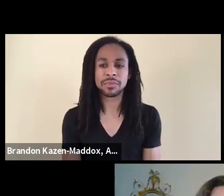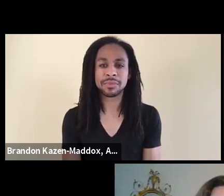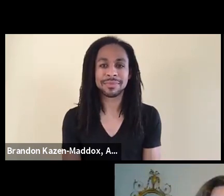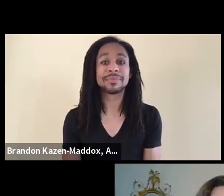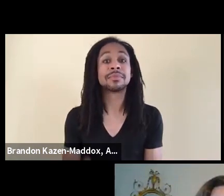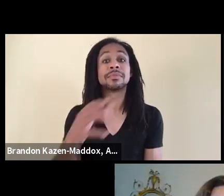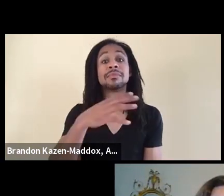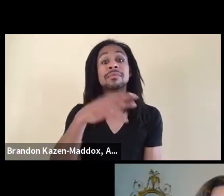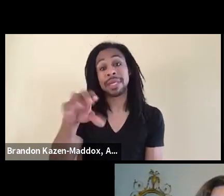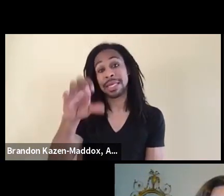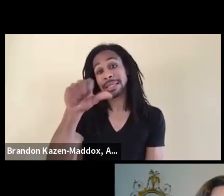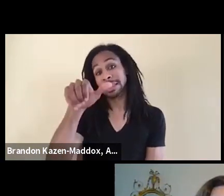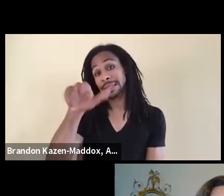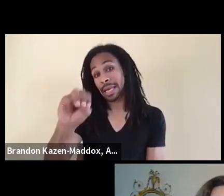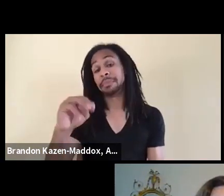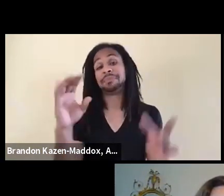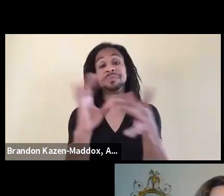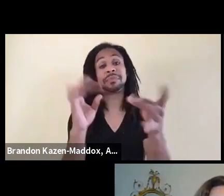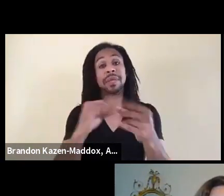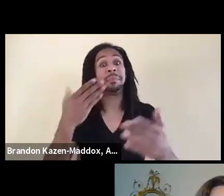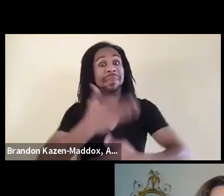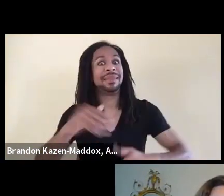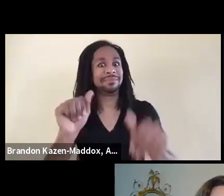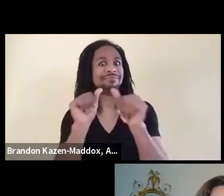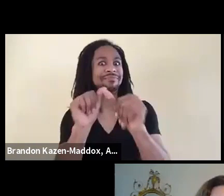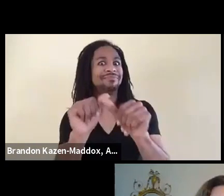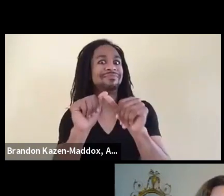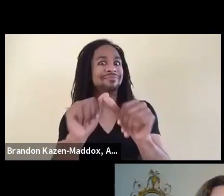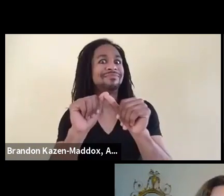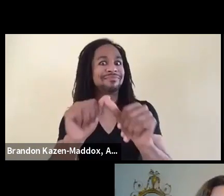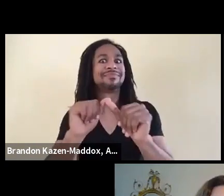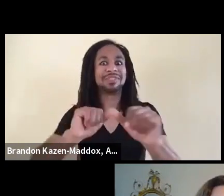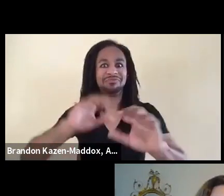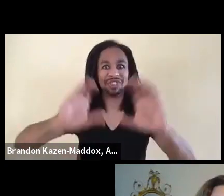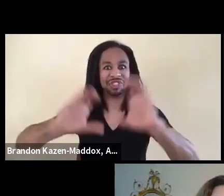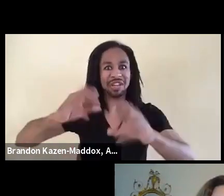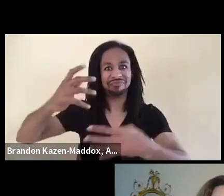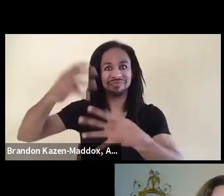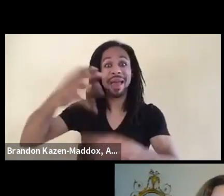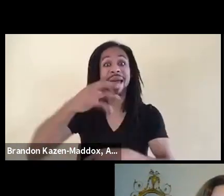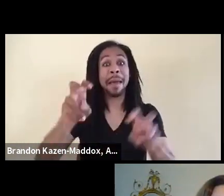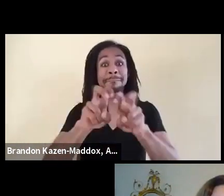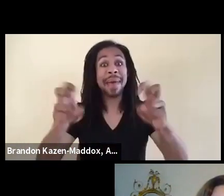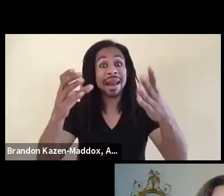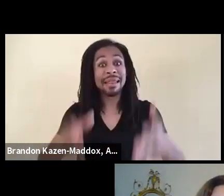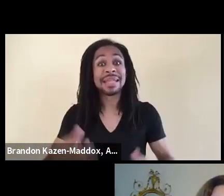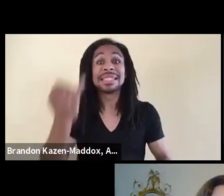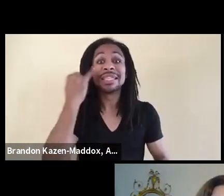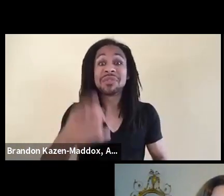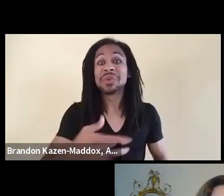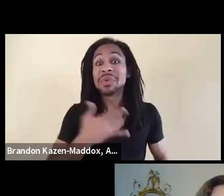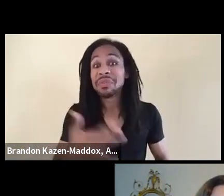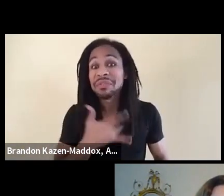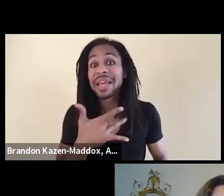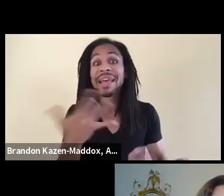Please keep putting this in the chat. Panelists, I'll invite you now if you are feeling a little awkward sitting here in silence,